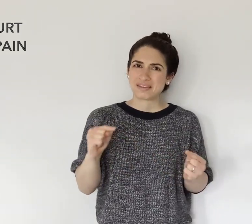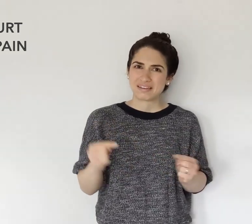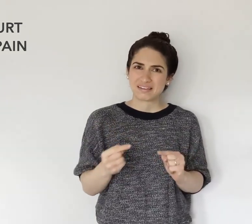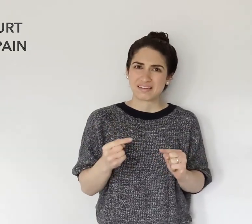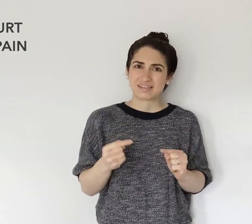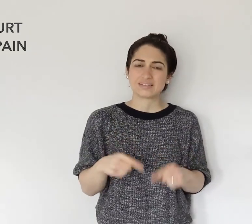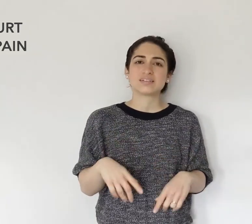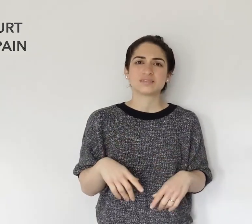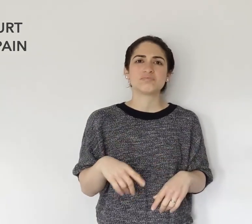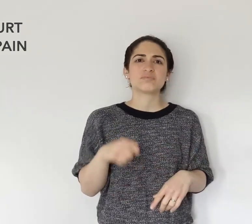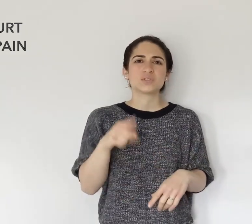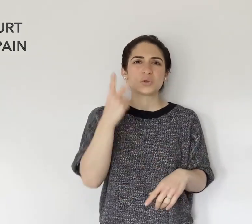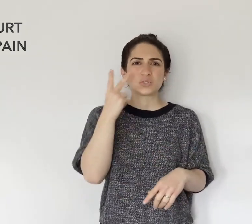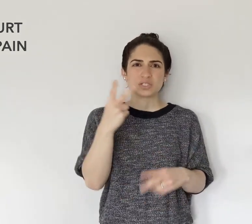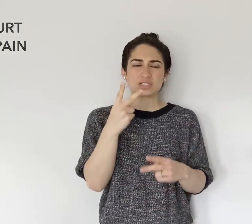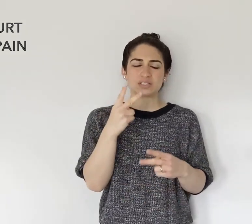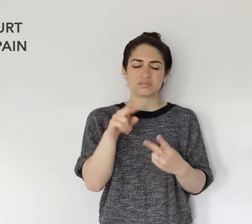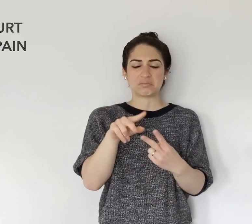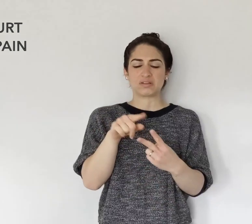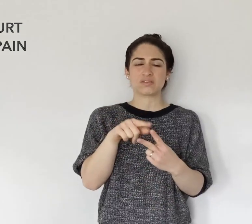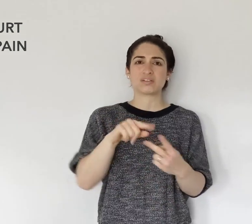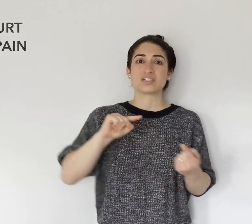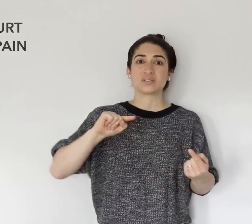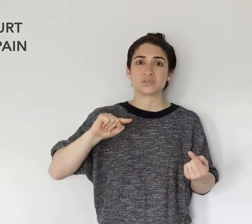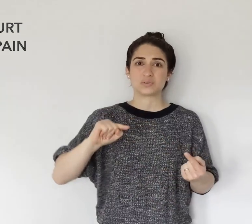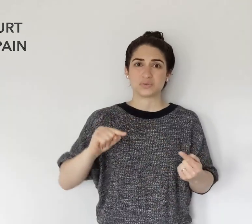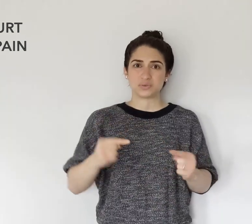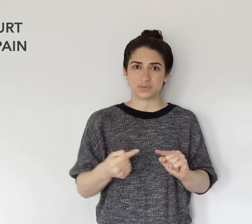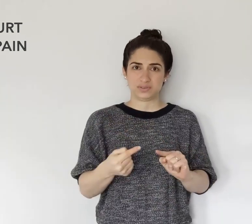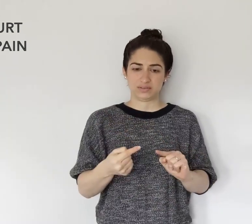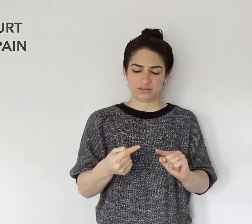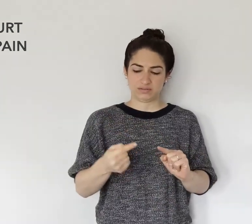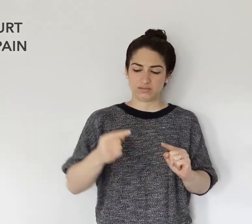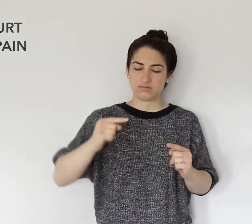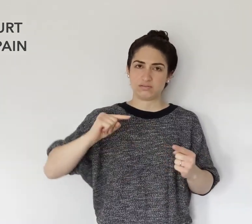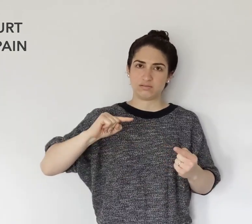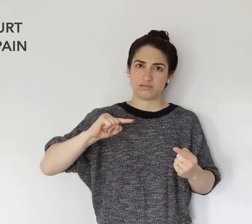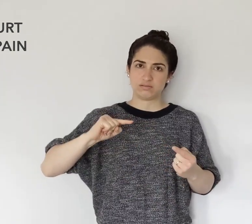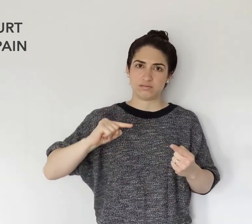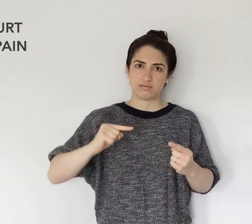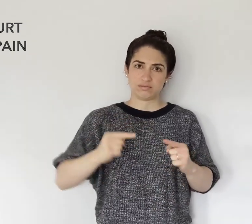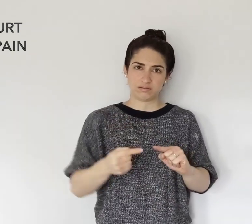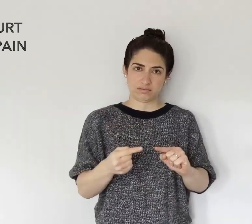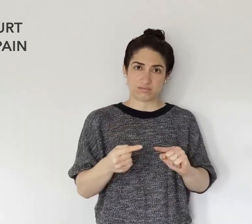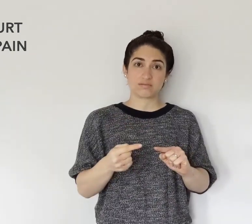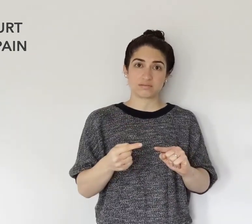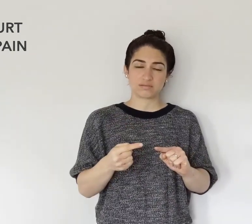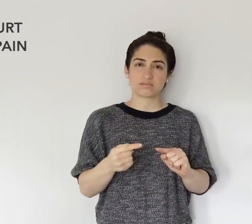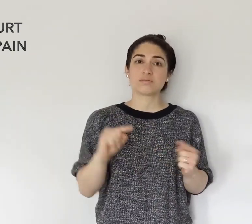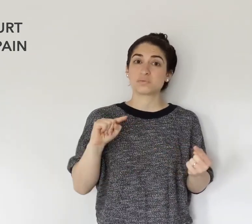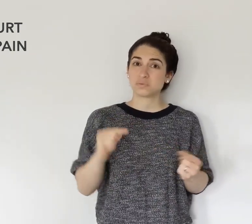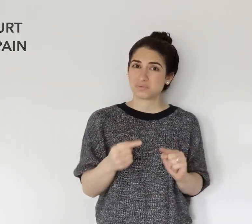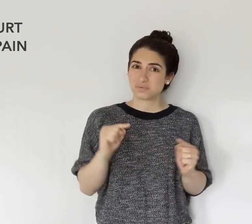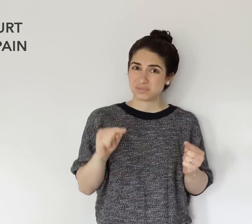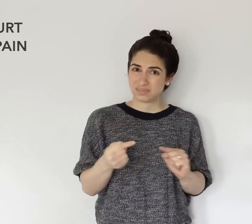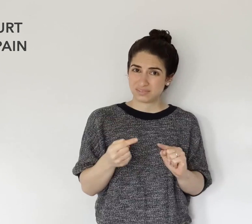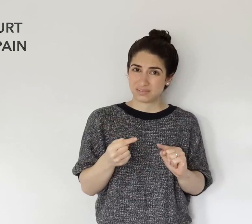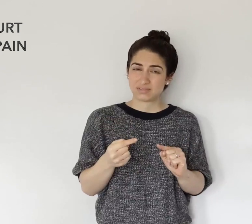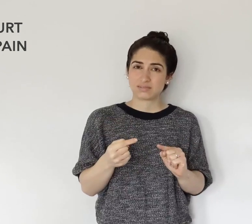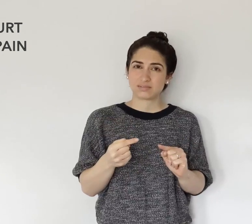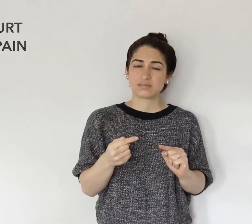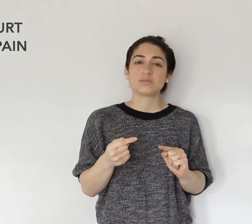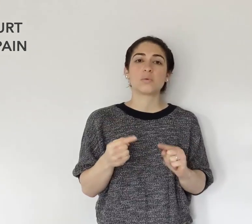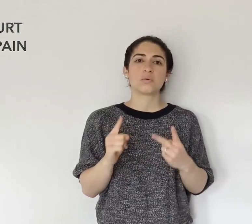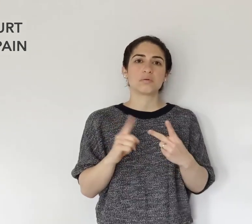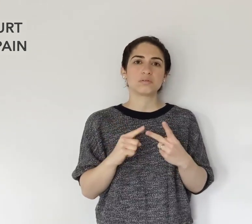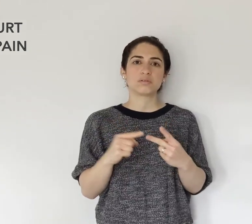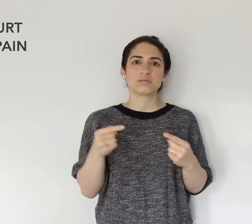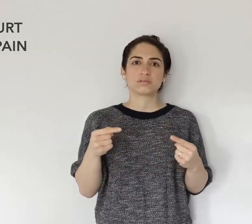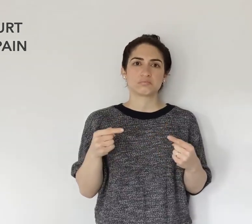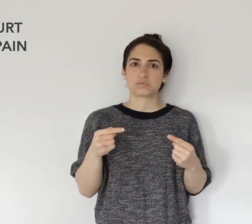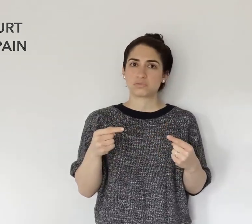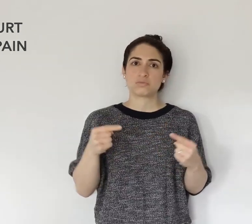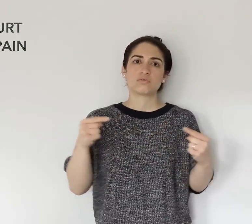And you'll see it signed two ways, either with this twisting movement or